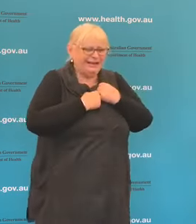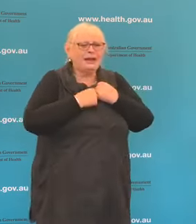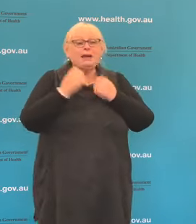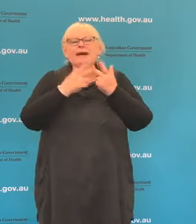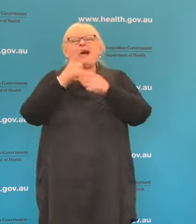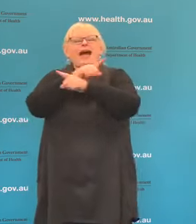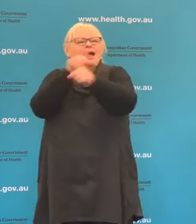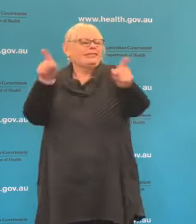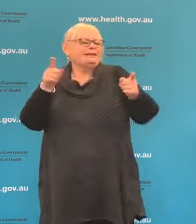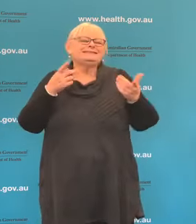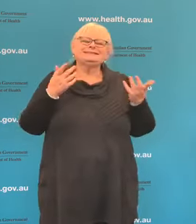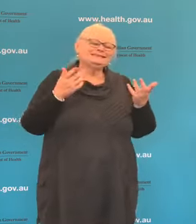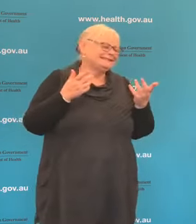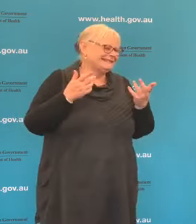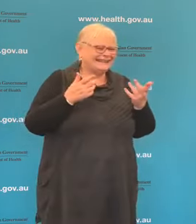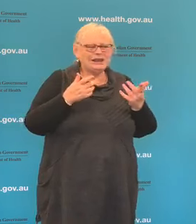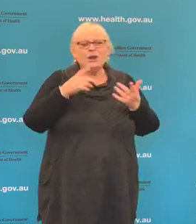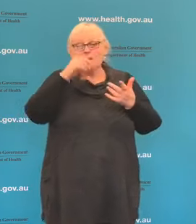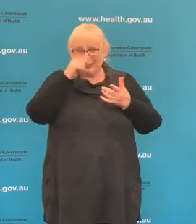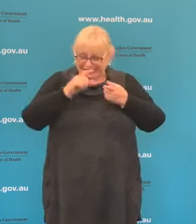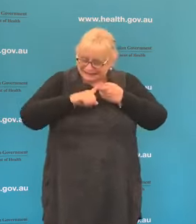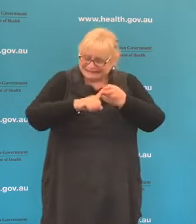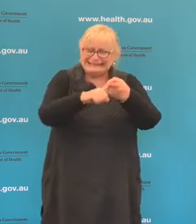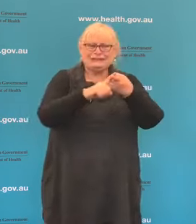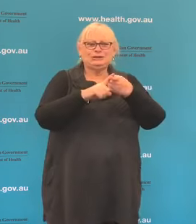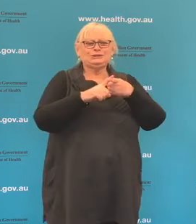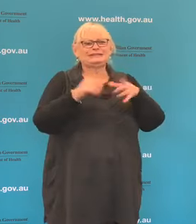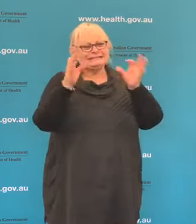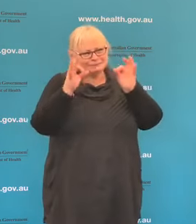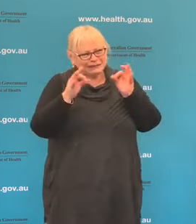think it is really important that we continue especially to protect the most